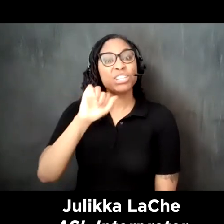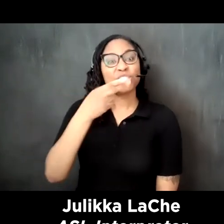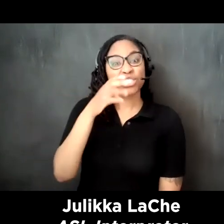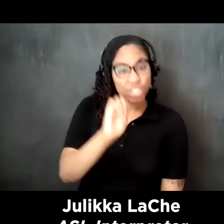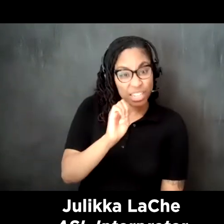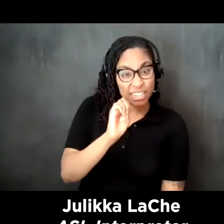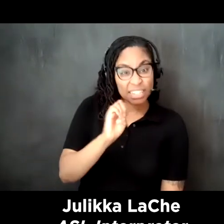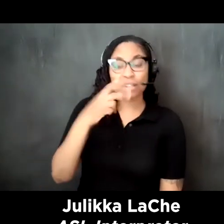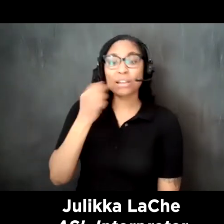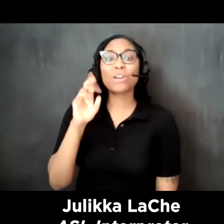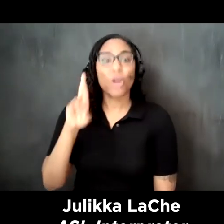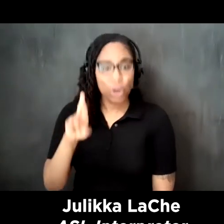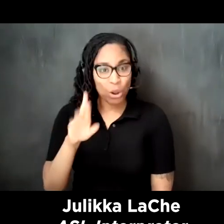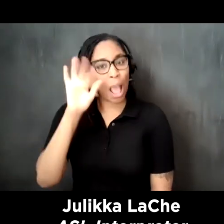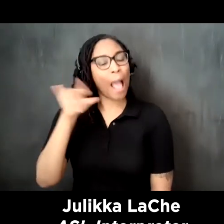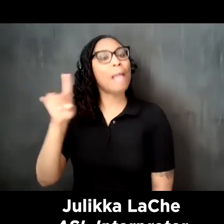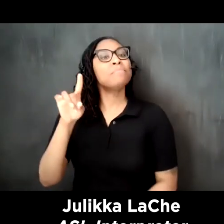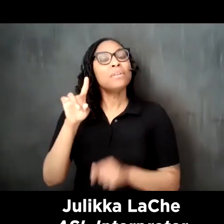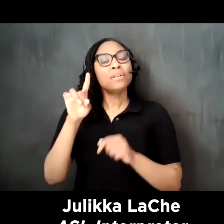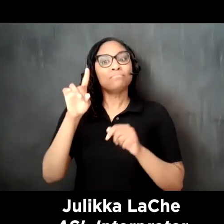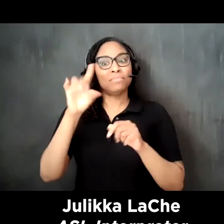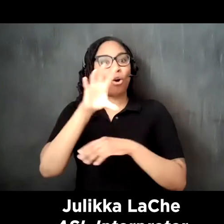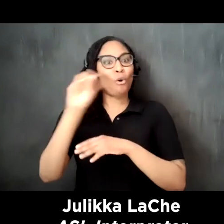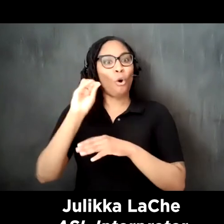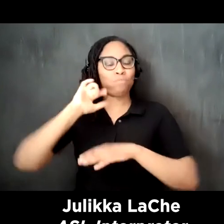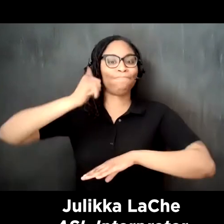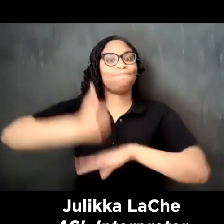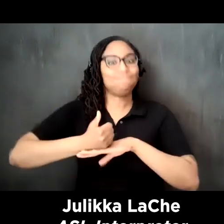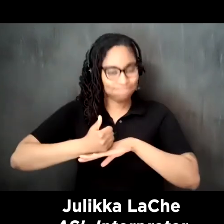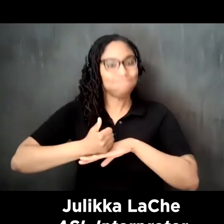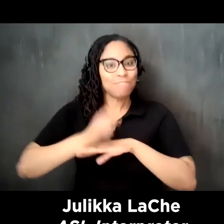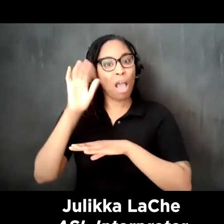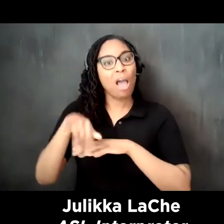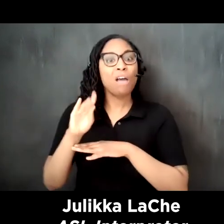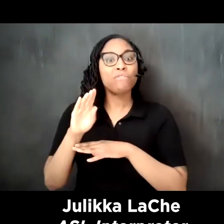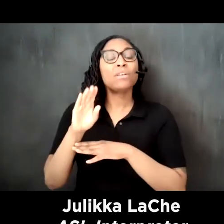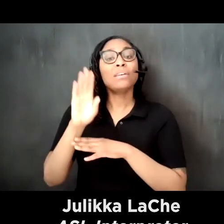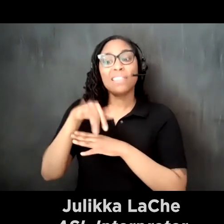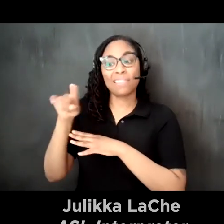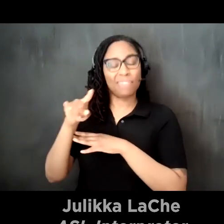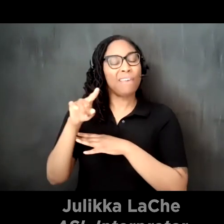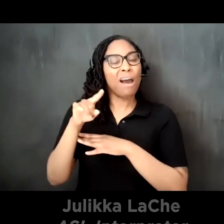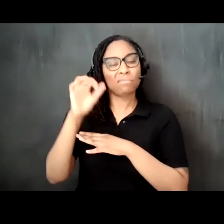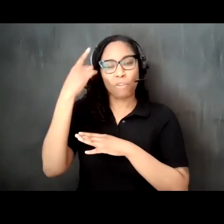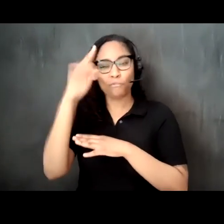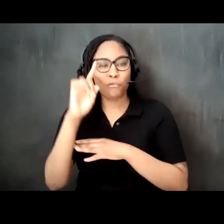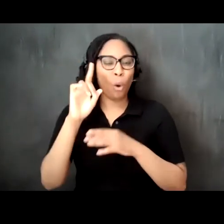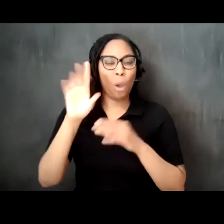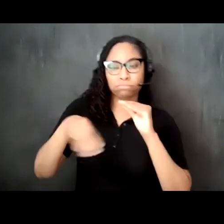and co-curator of the inaugural evanston arts center curatorial fellowship of 2020 through 2021